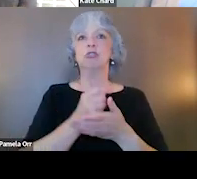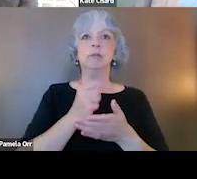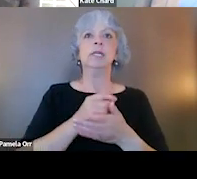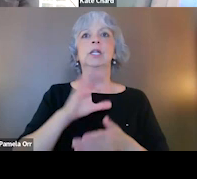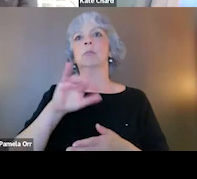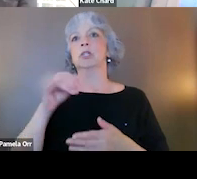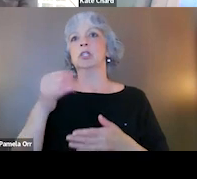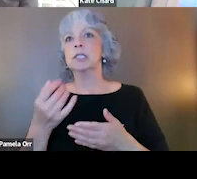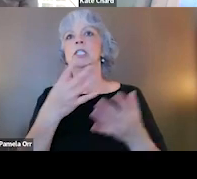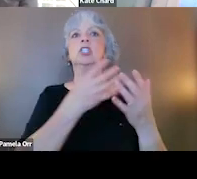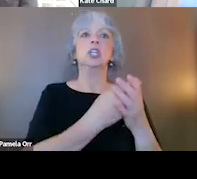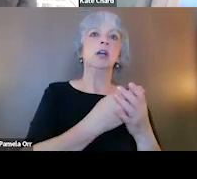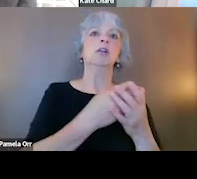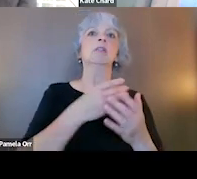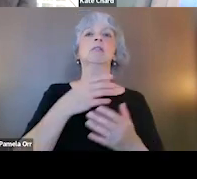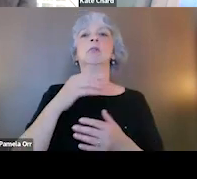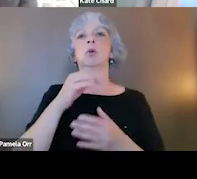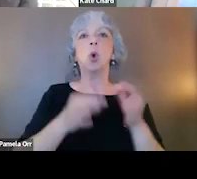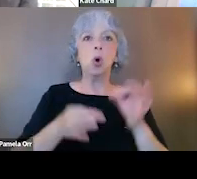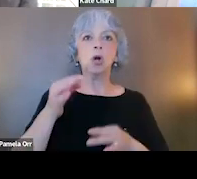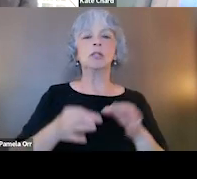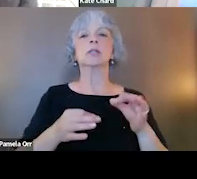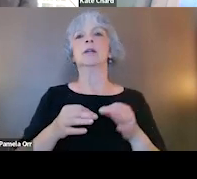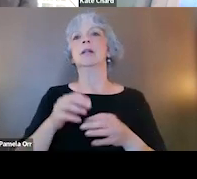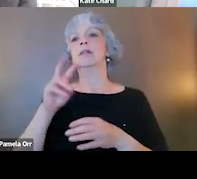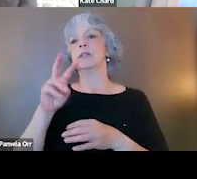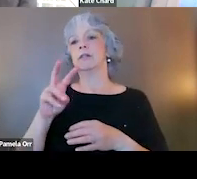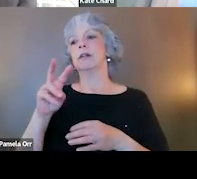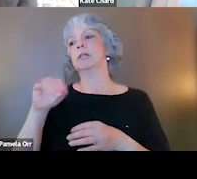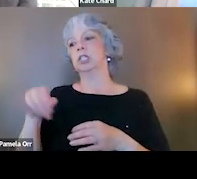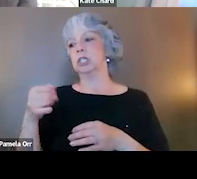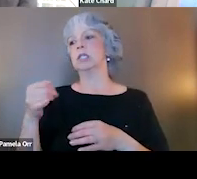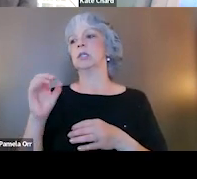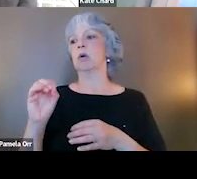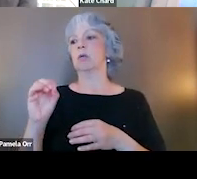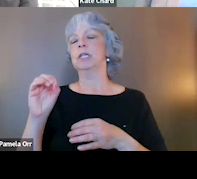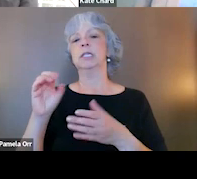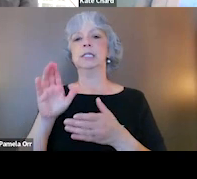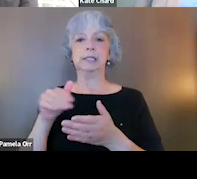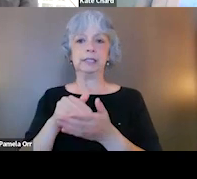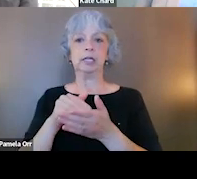or it's jails or prisons or courts. There's a Veterans Justice Outreach specialist or VJP